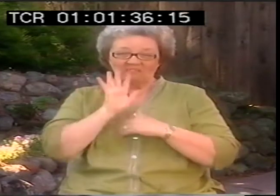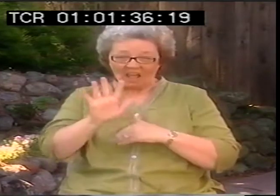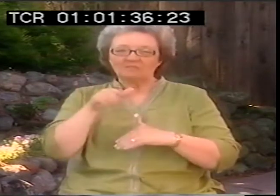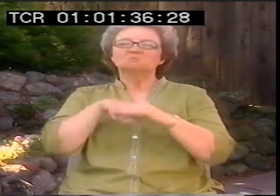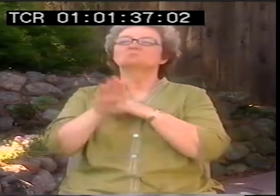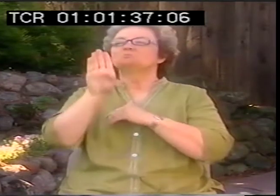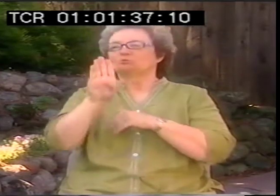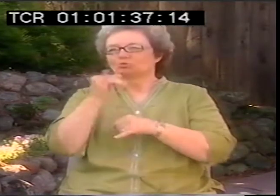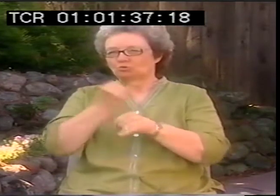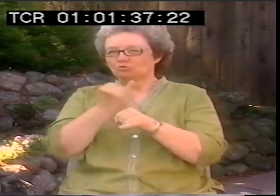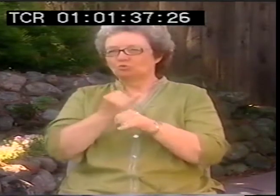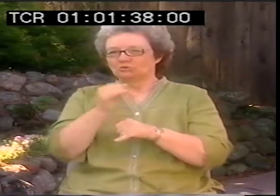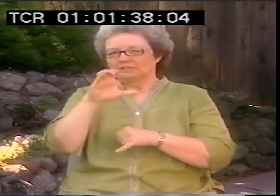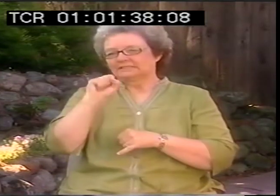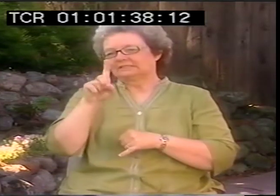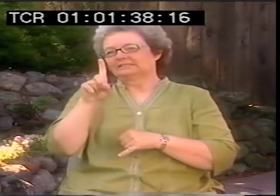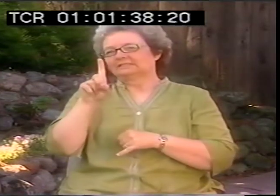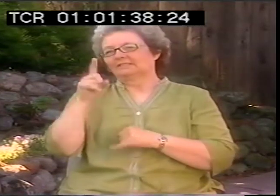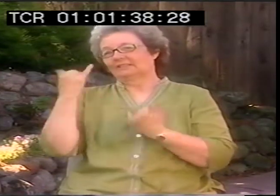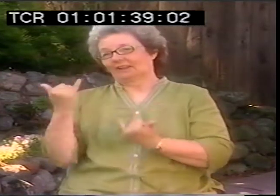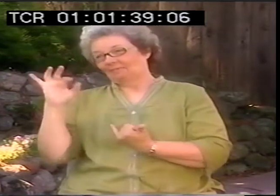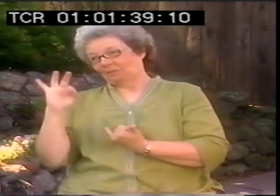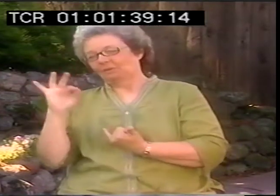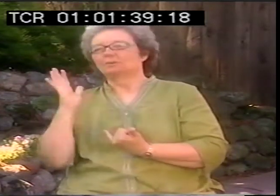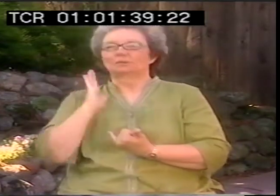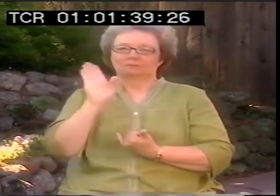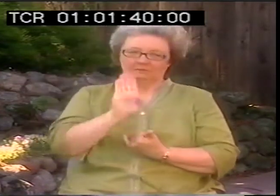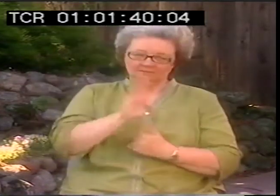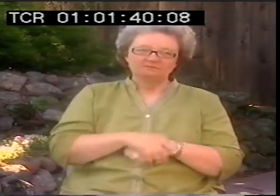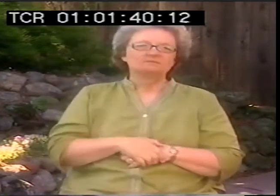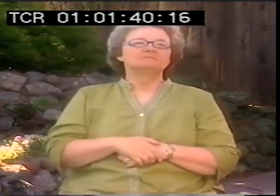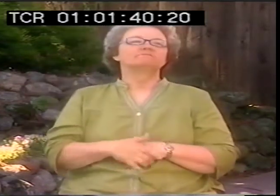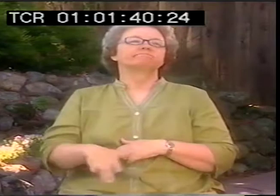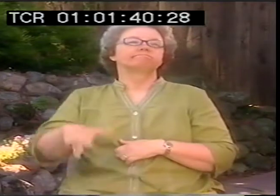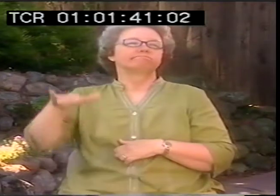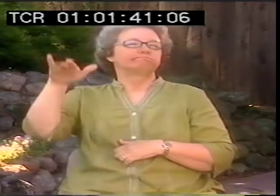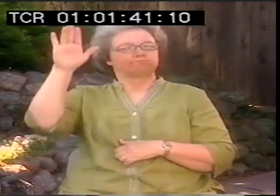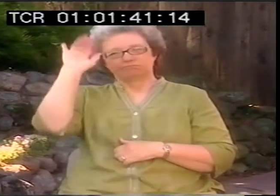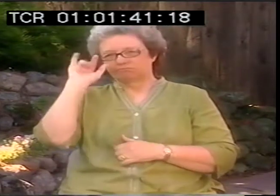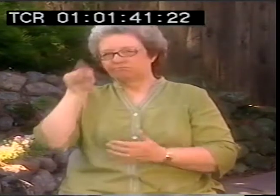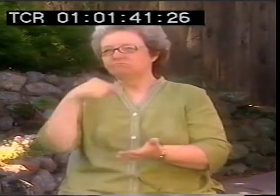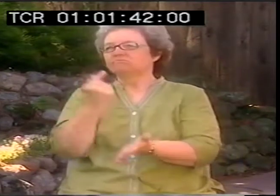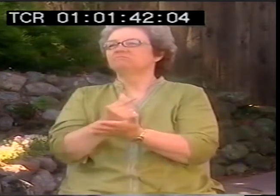When I was five years old I went to California School for the Deaf, now called Fremont, but it's located in Berkeley.